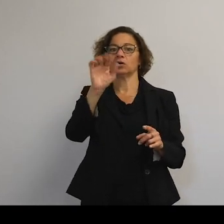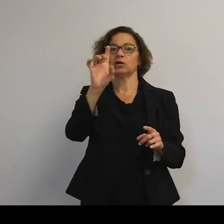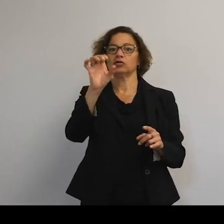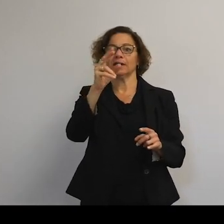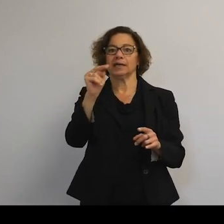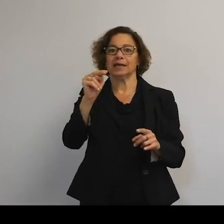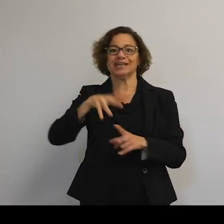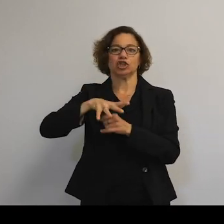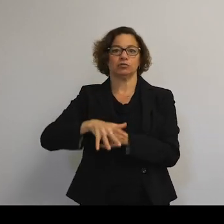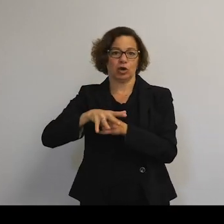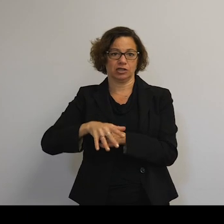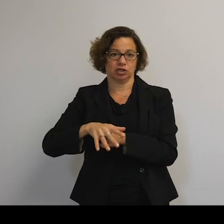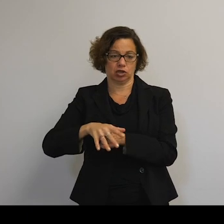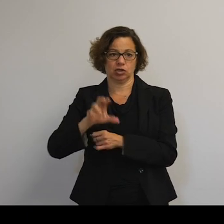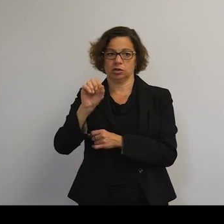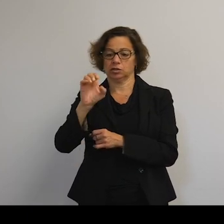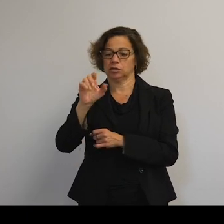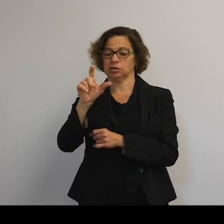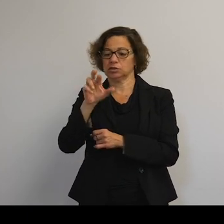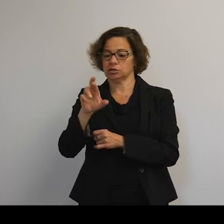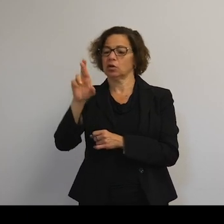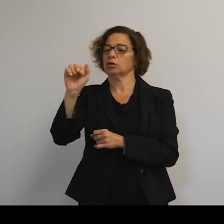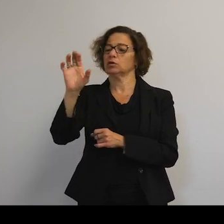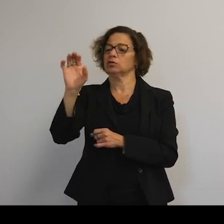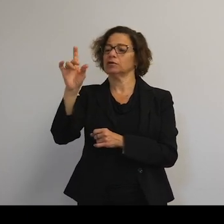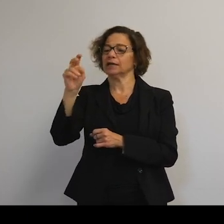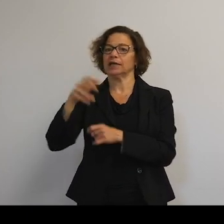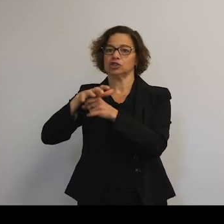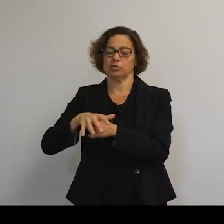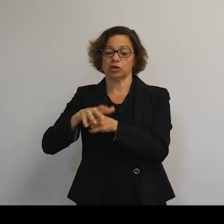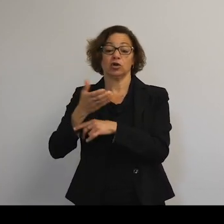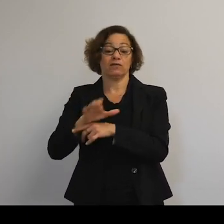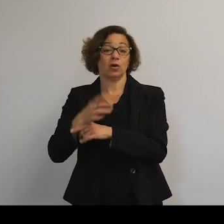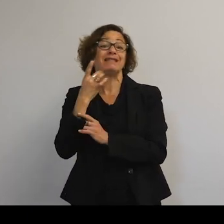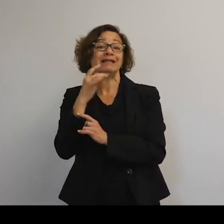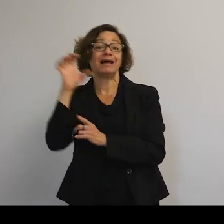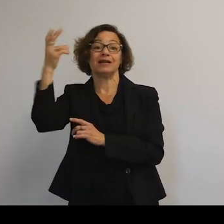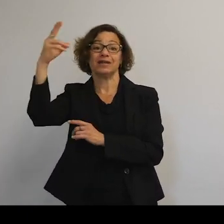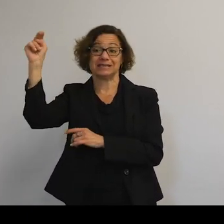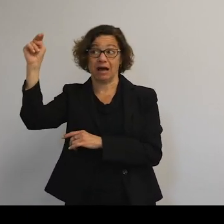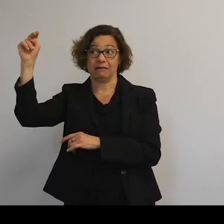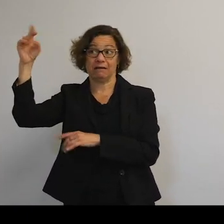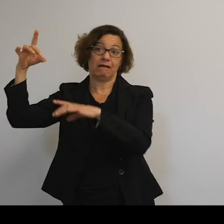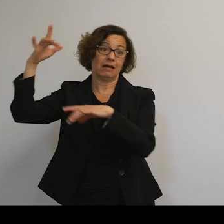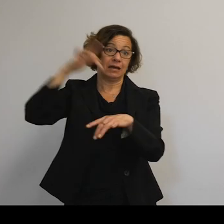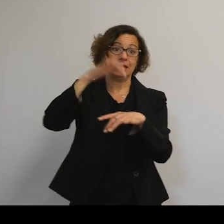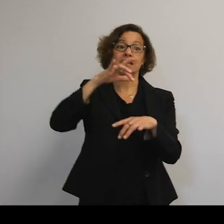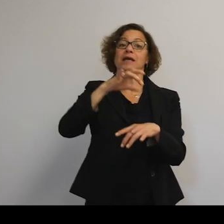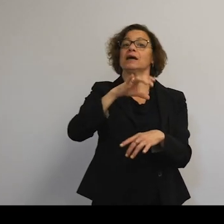Now, this is the force of the light from the sun hitting the objects in orbit.